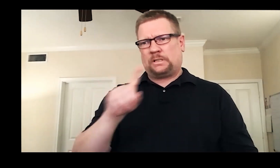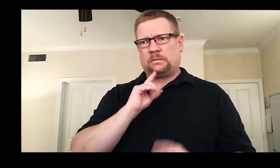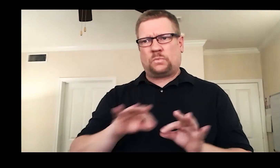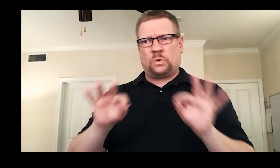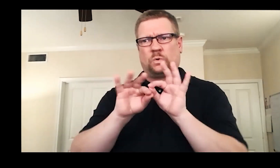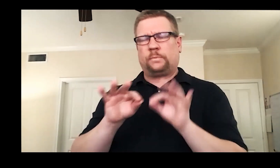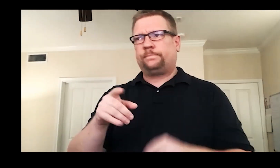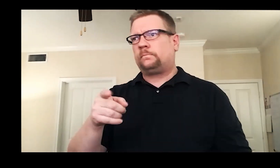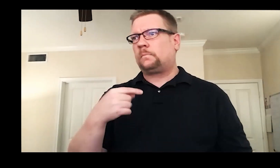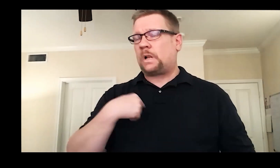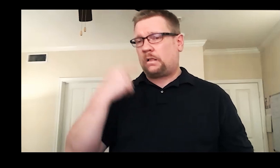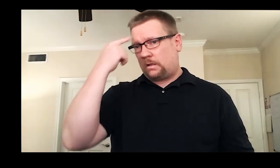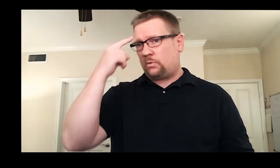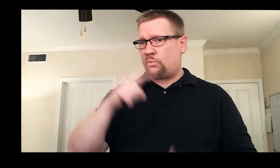yet the question is an important one.